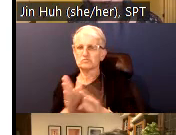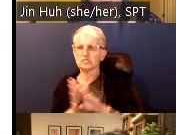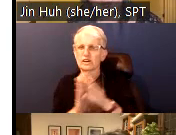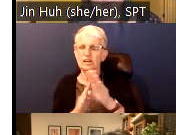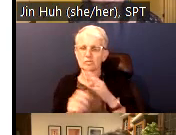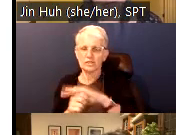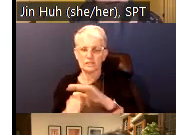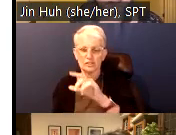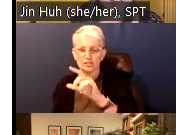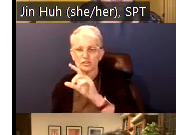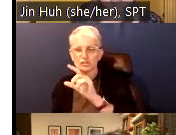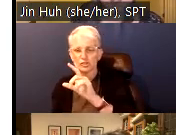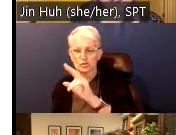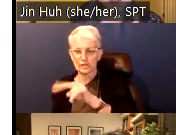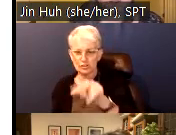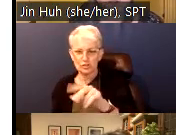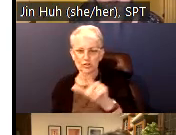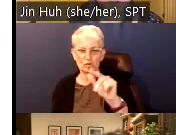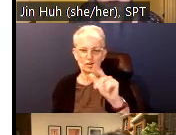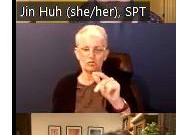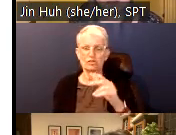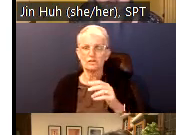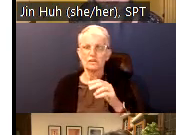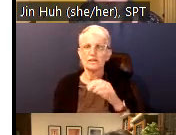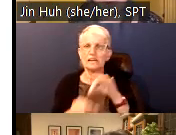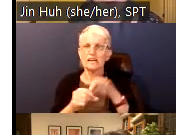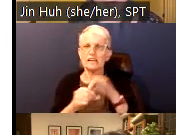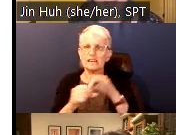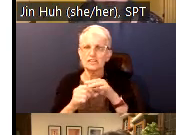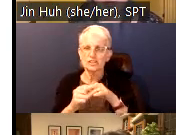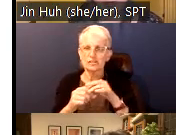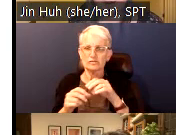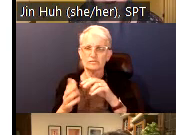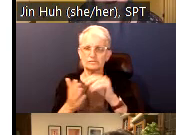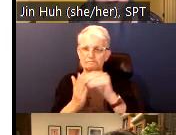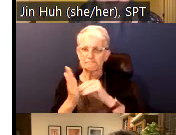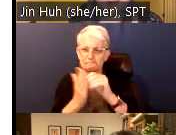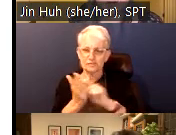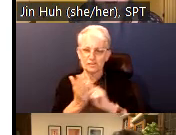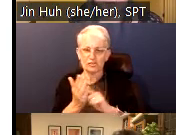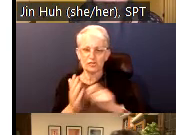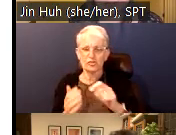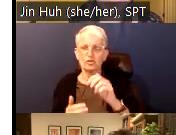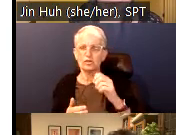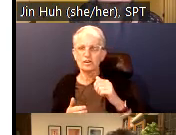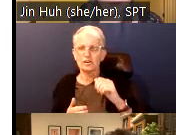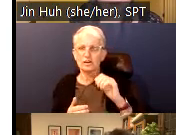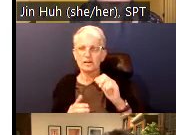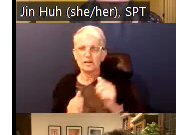and develop theoretical and methodological frameworks this transformation requires. That all sounds really exciting and smart. So, Heather please come on video and answer our warm-up question which is what are three